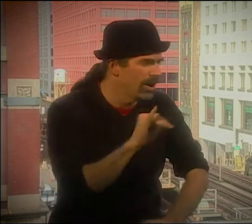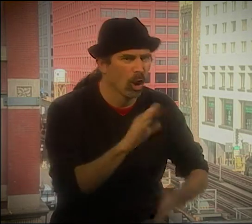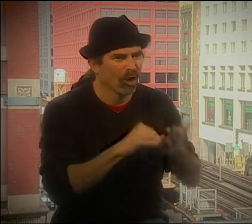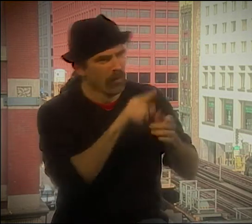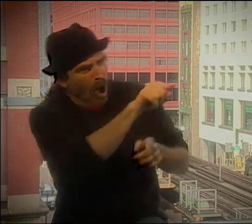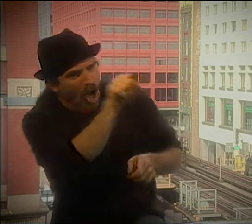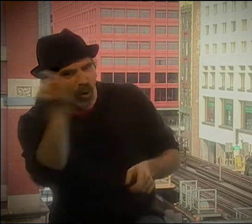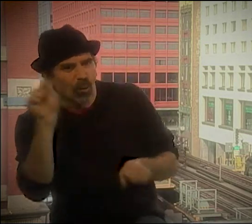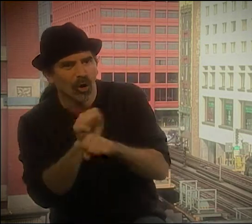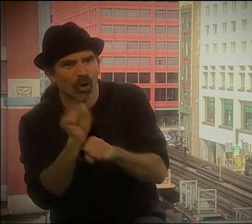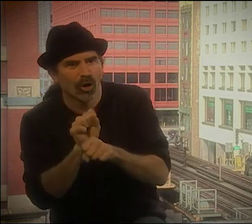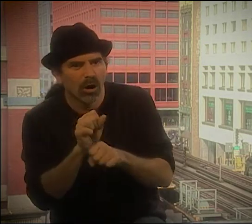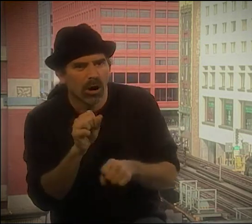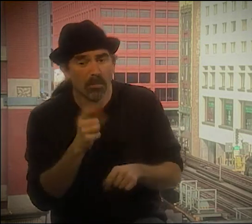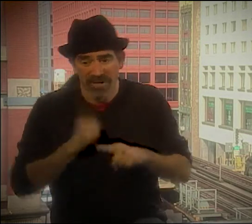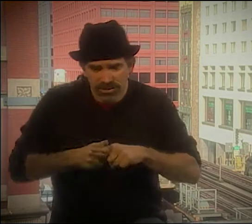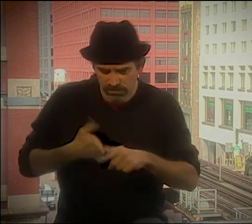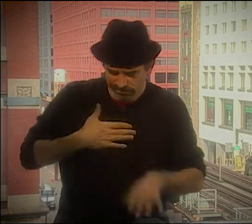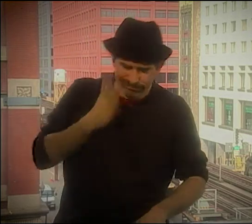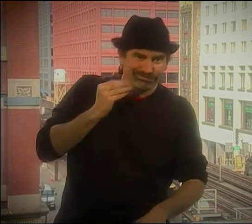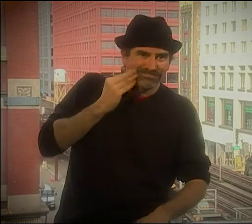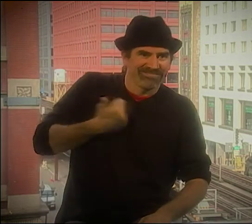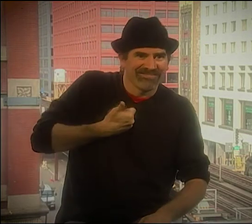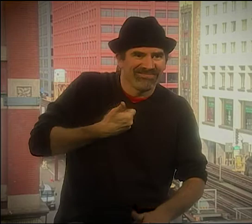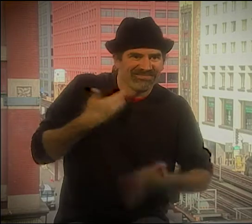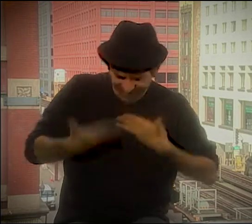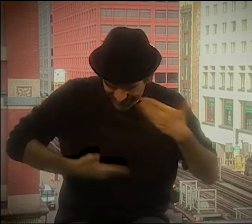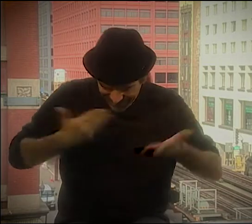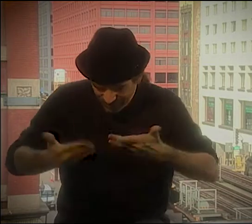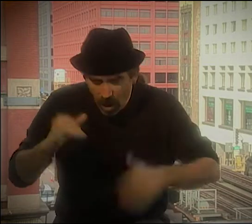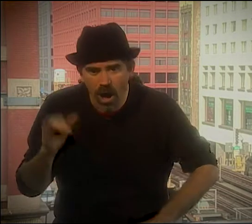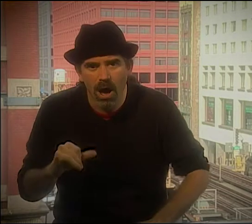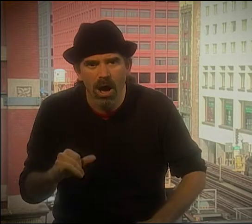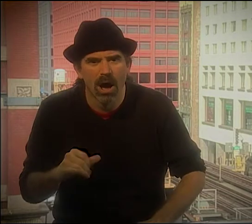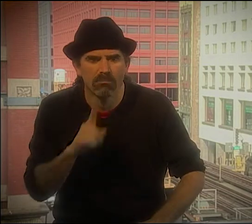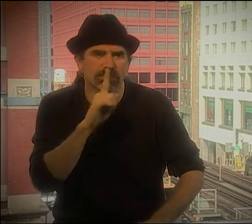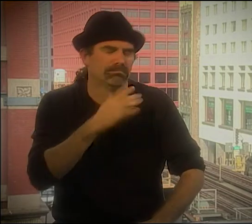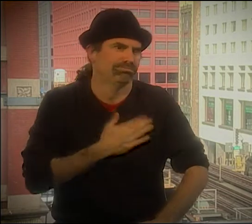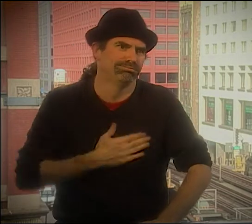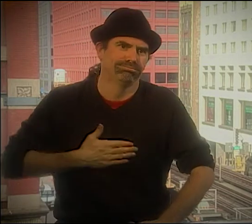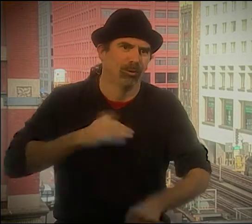THE WAY SHE USES HAND SHAPE, RHYTHMIC MOVEMENT, I MEAN IT'S REALLY CAREFULLY CONSTRUCTED.